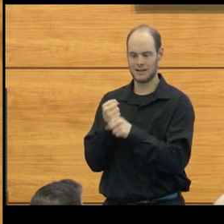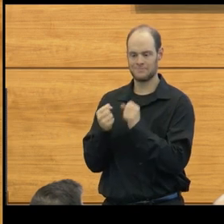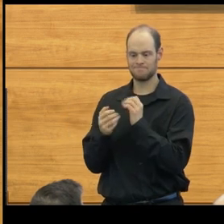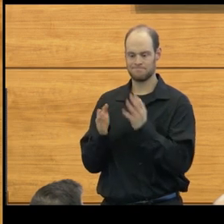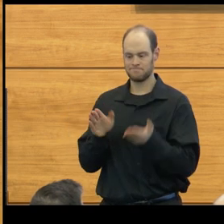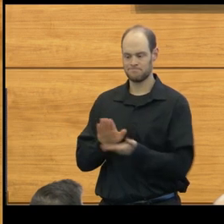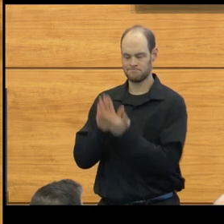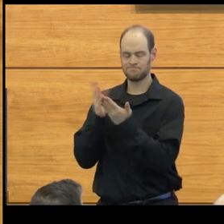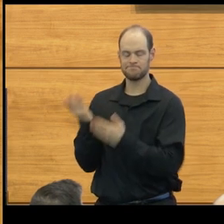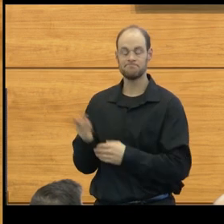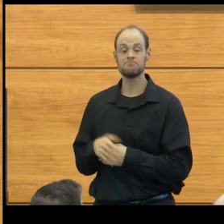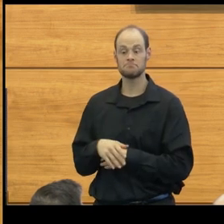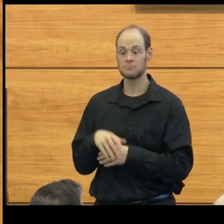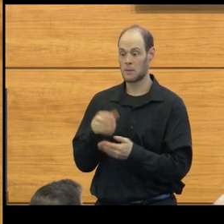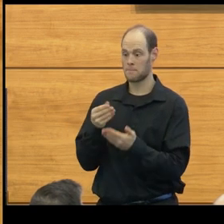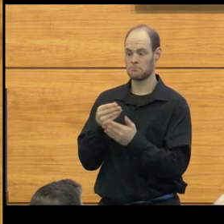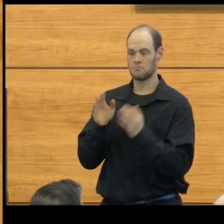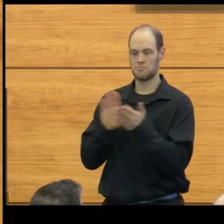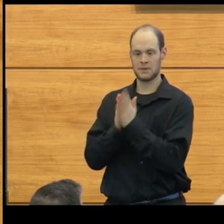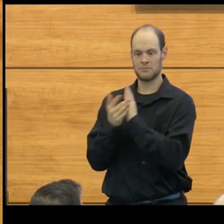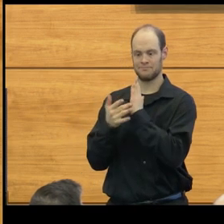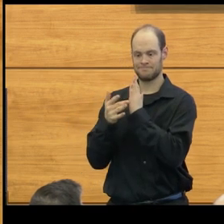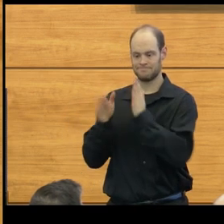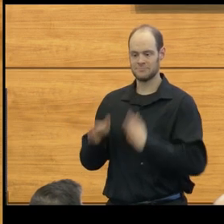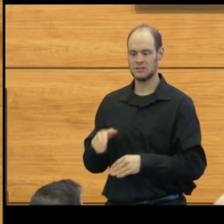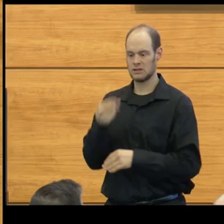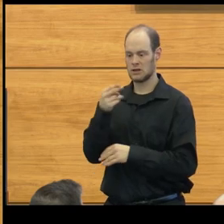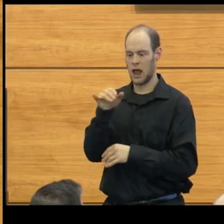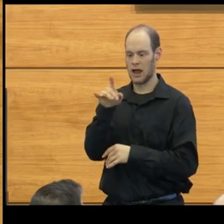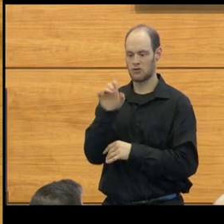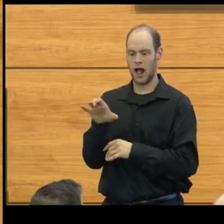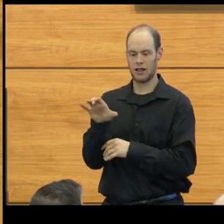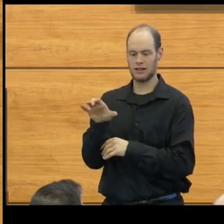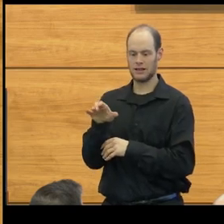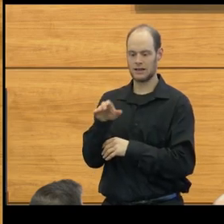He then eventually got a job as a technician in a hydraulics research laboratory.